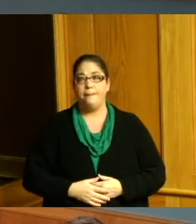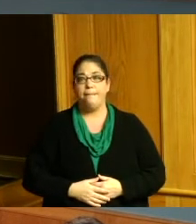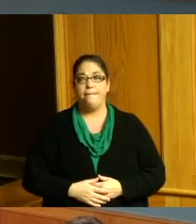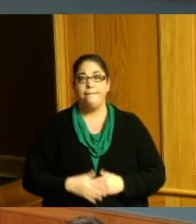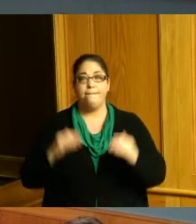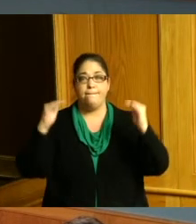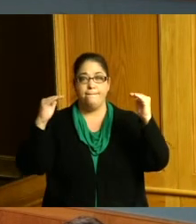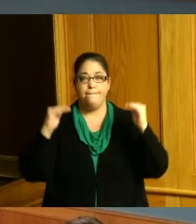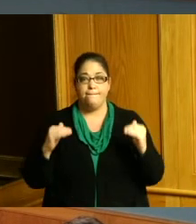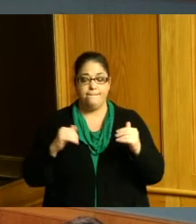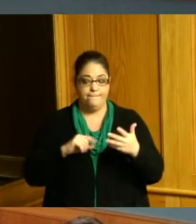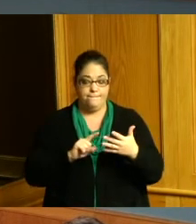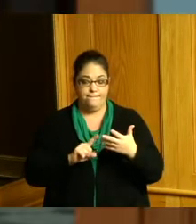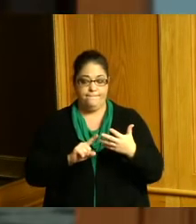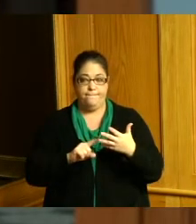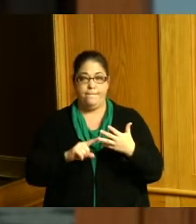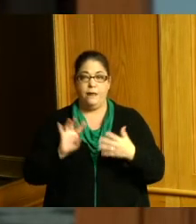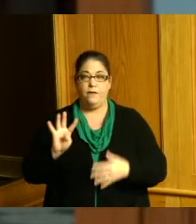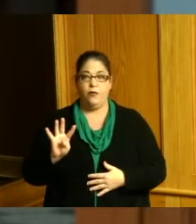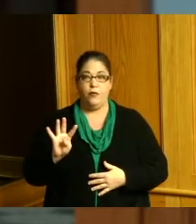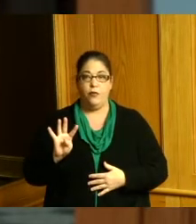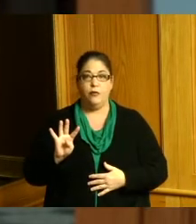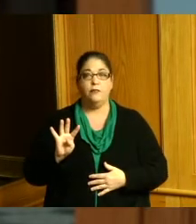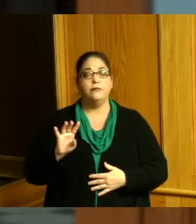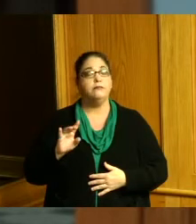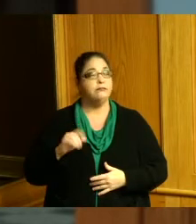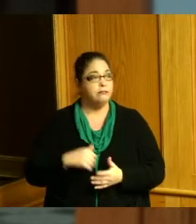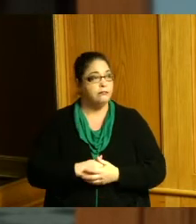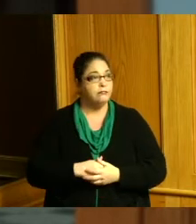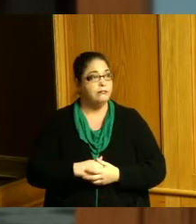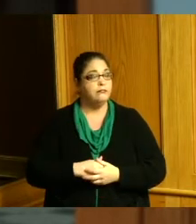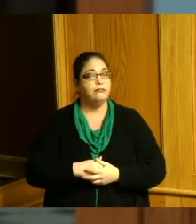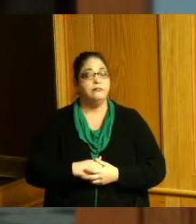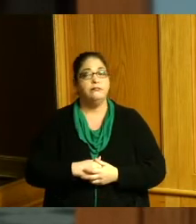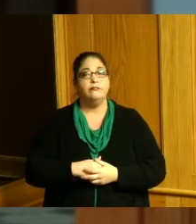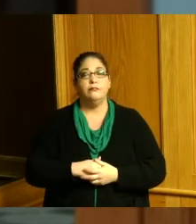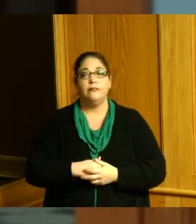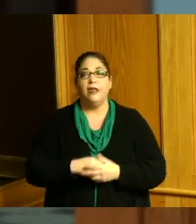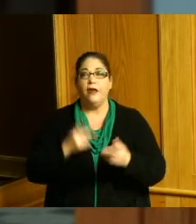all right item number four is a resolution setting of viewing and hearing dates and directing the